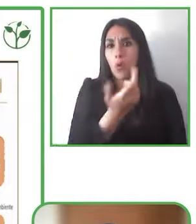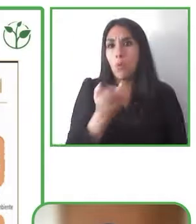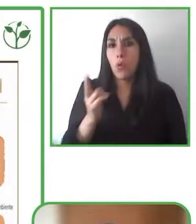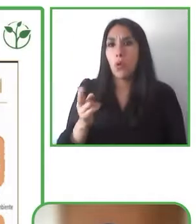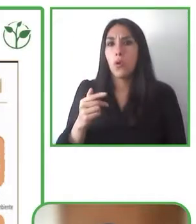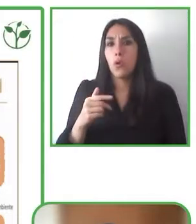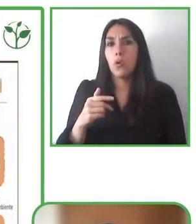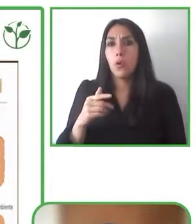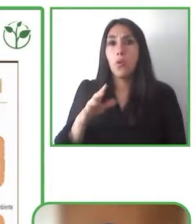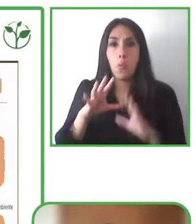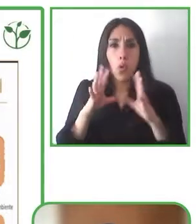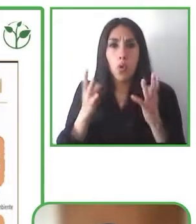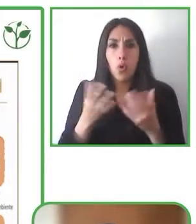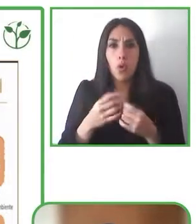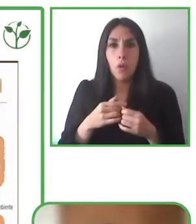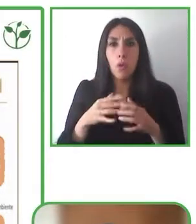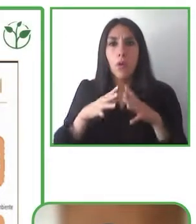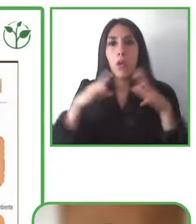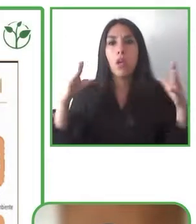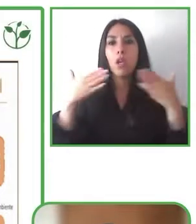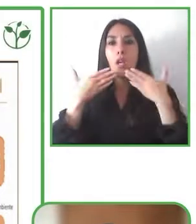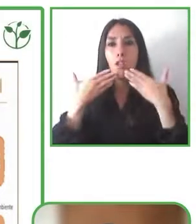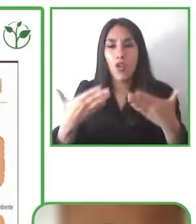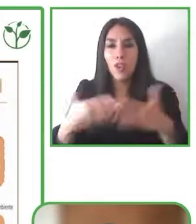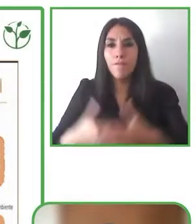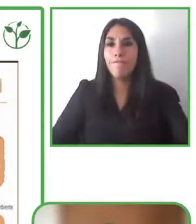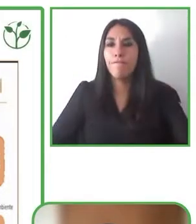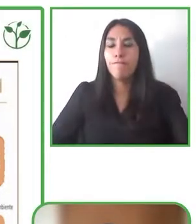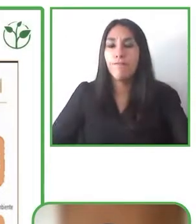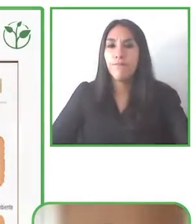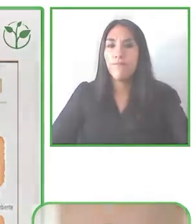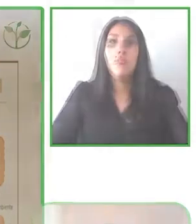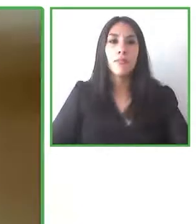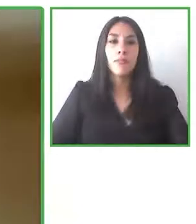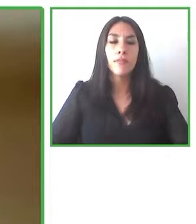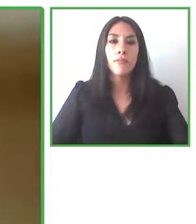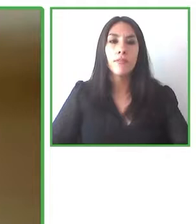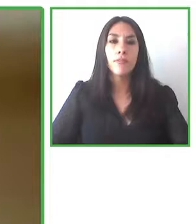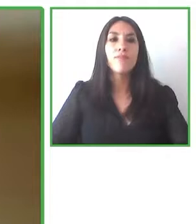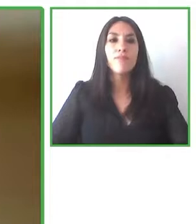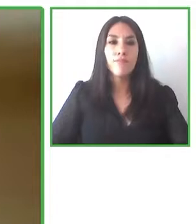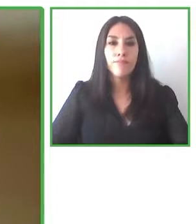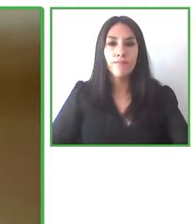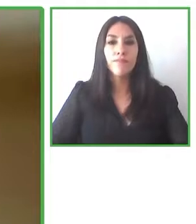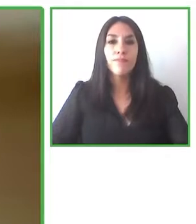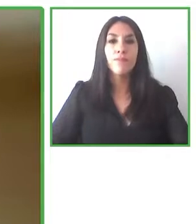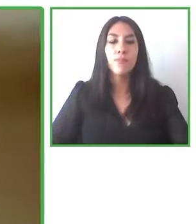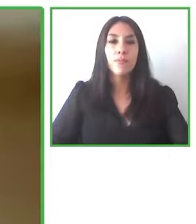Thank you so much!